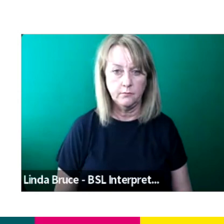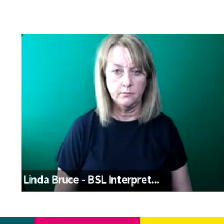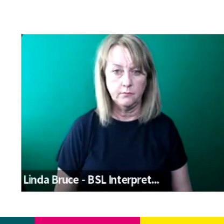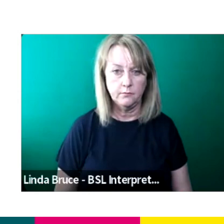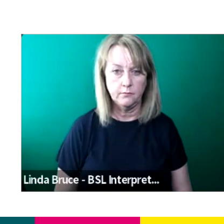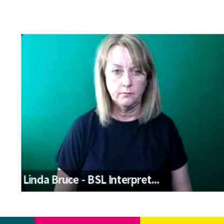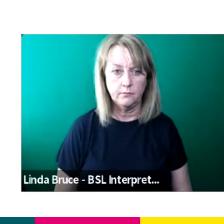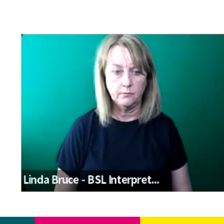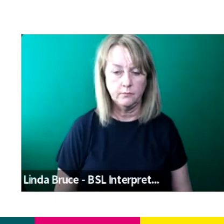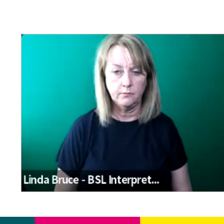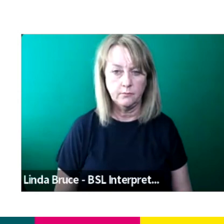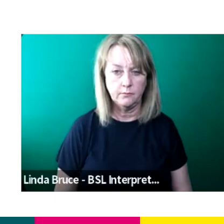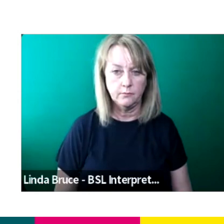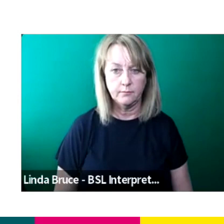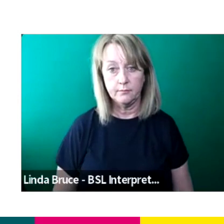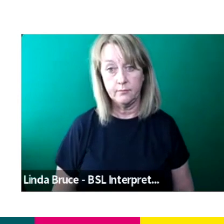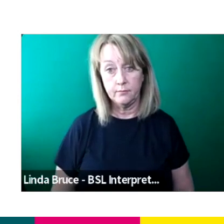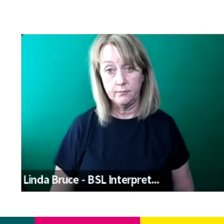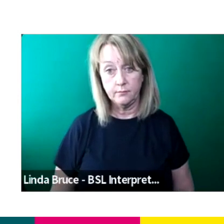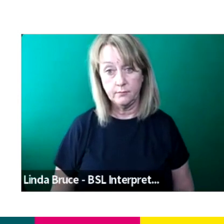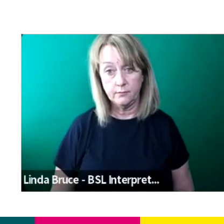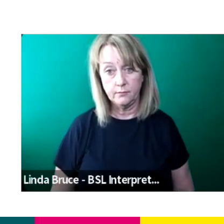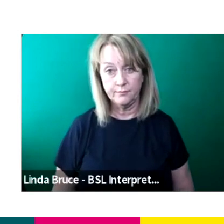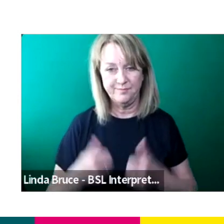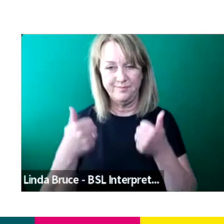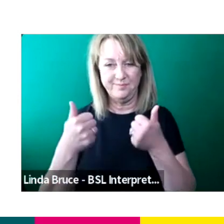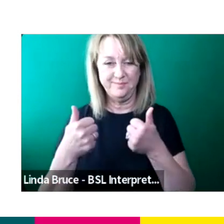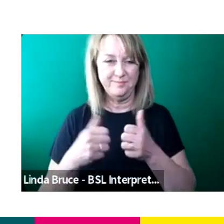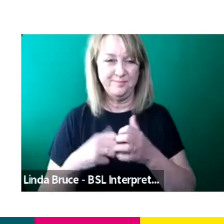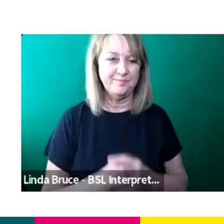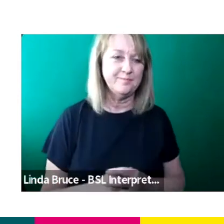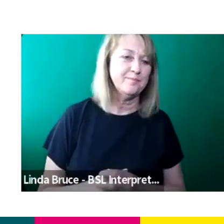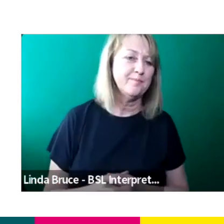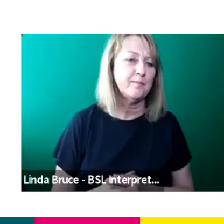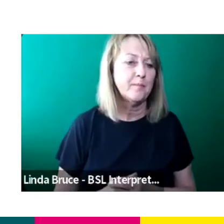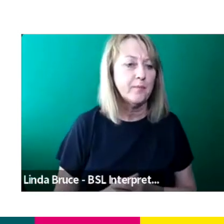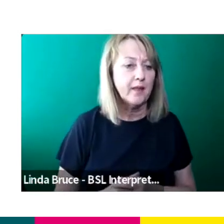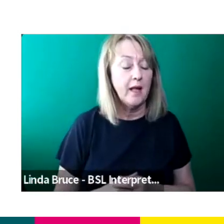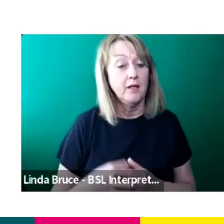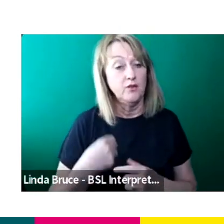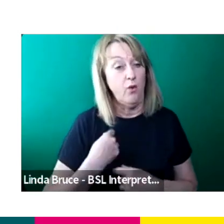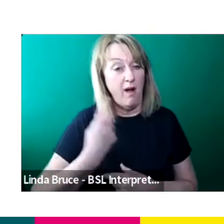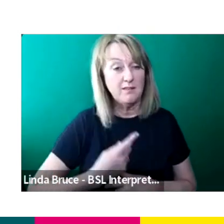I progressed through a sort of 12 year freelance career myself so I understand a lot of these